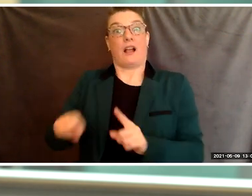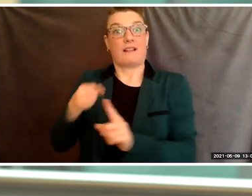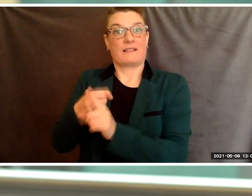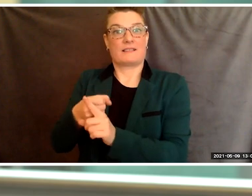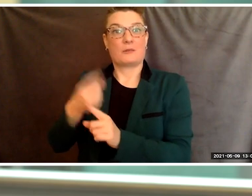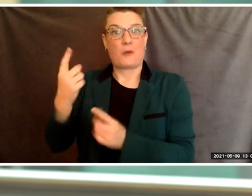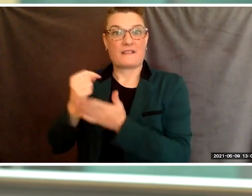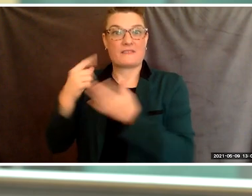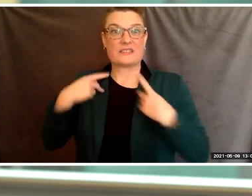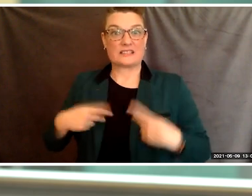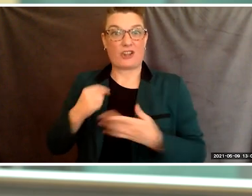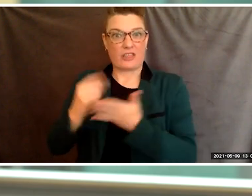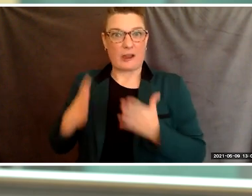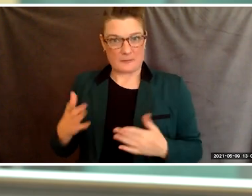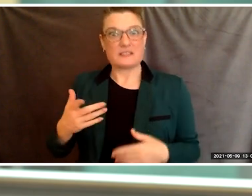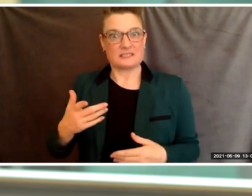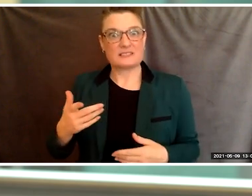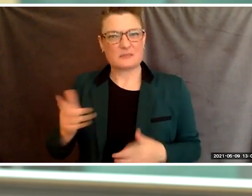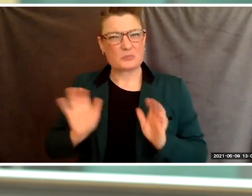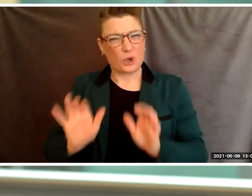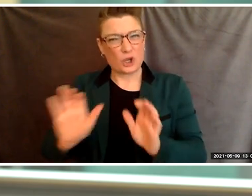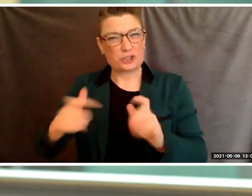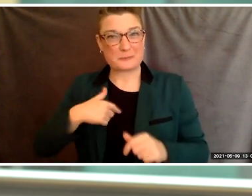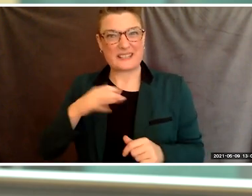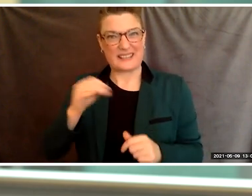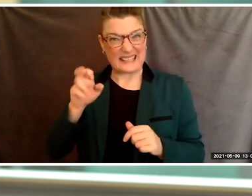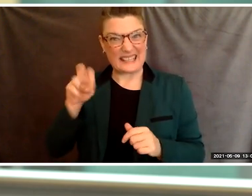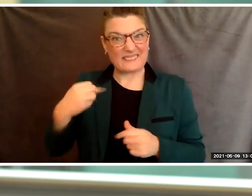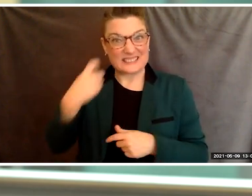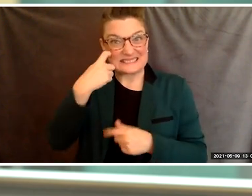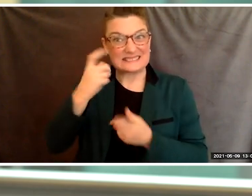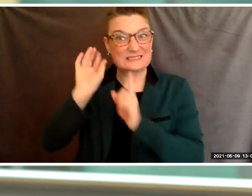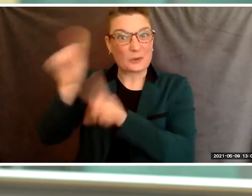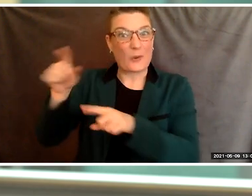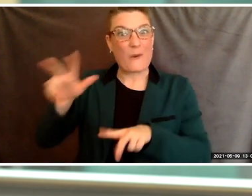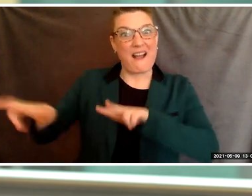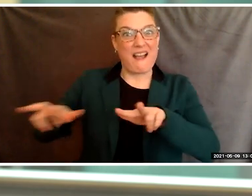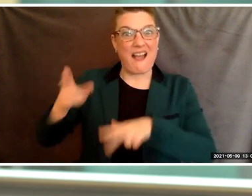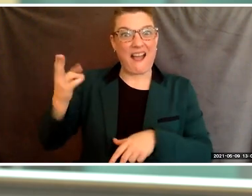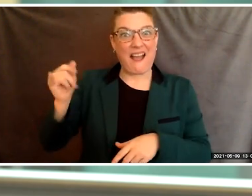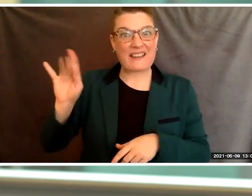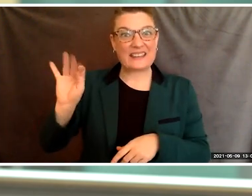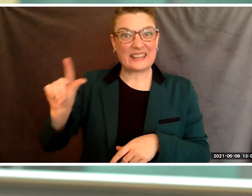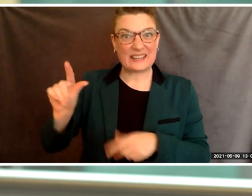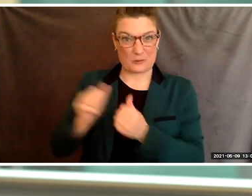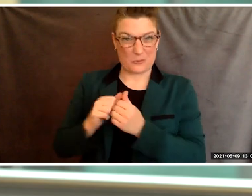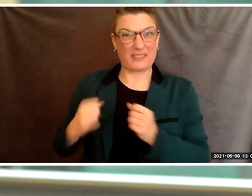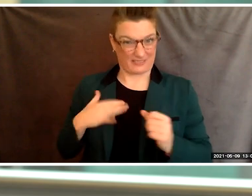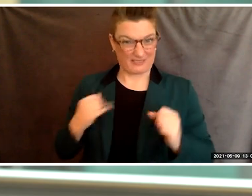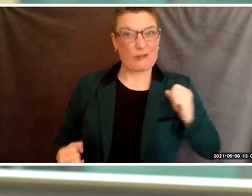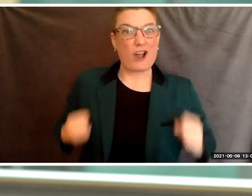I'm gonna take my crutches up onto a hiking trail? Stephanie, I truly would not be where I am or who I am without you.